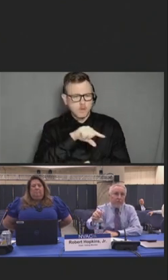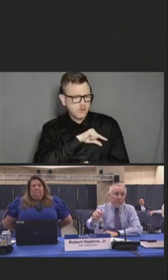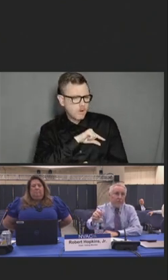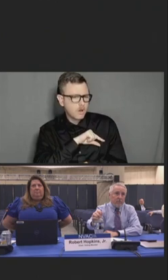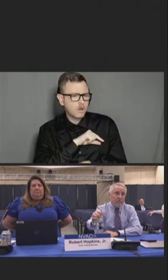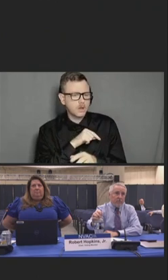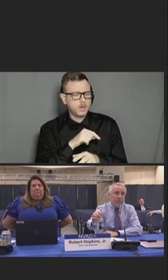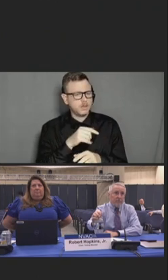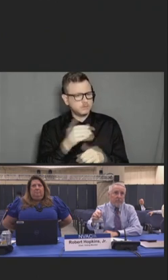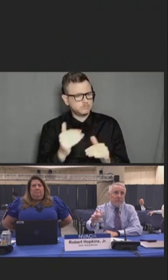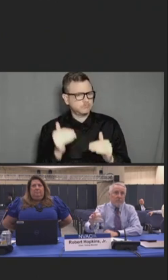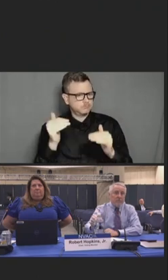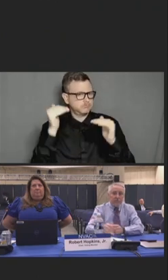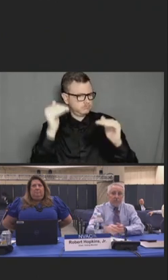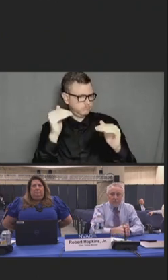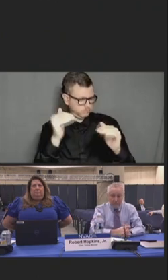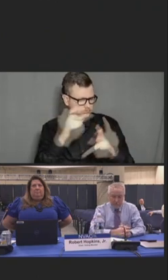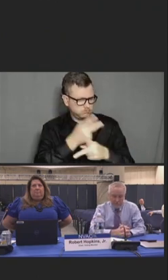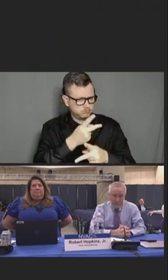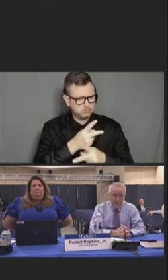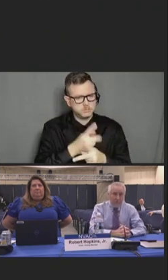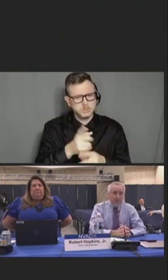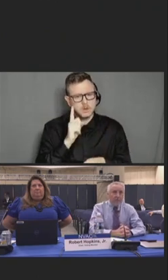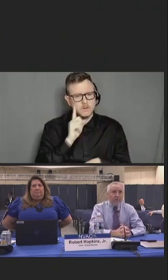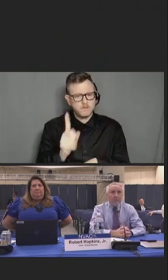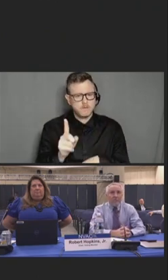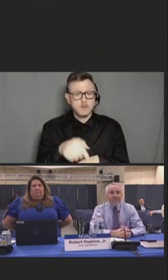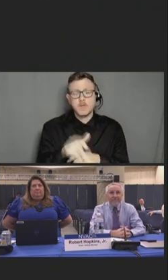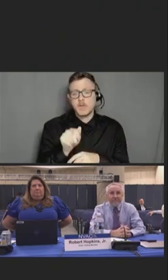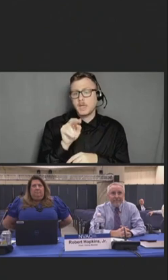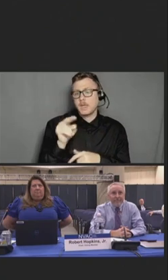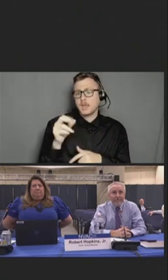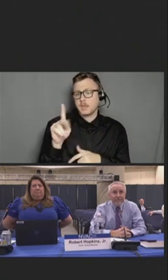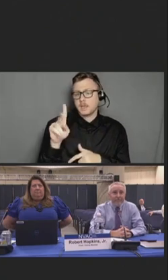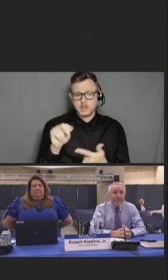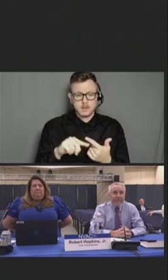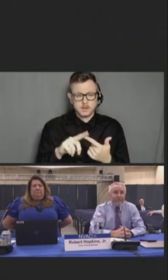And a special note of thanks to Ann Aikin, Rebecca Lazeration [spelled phonetically],